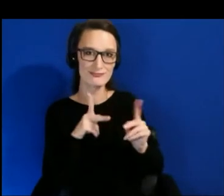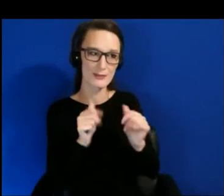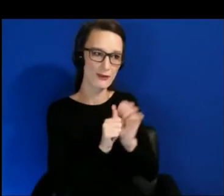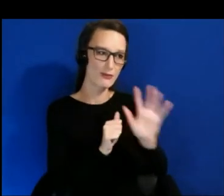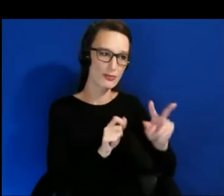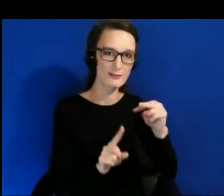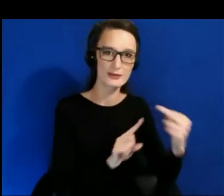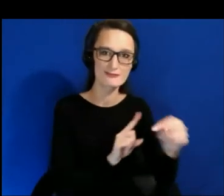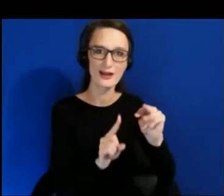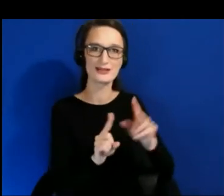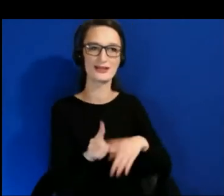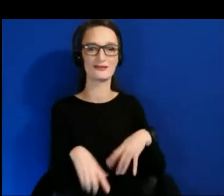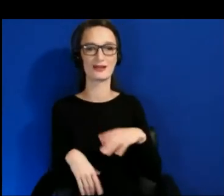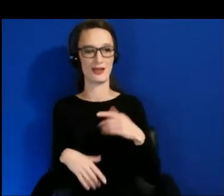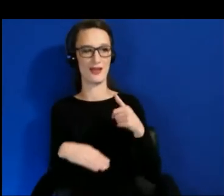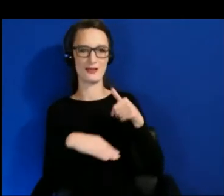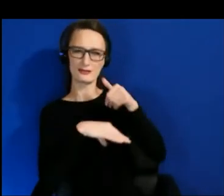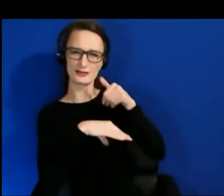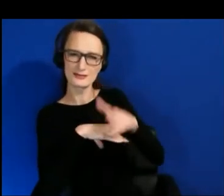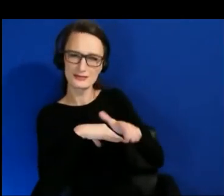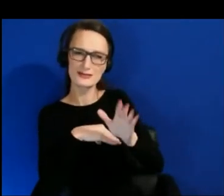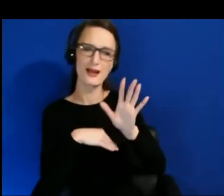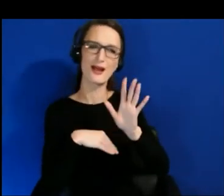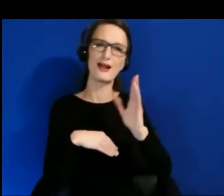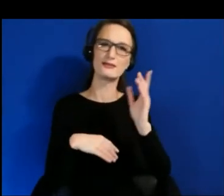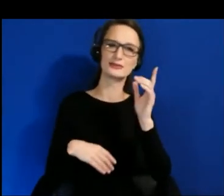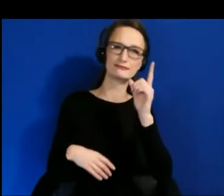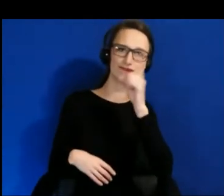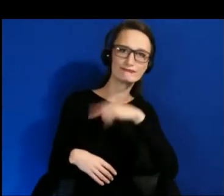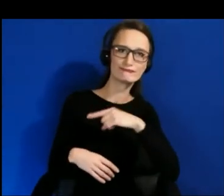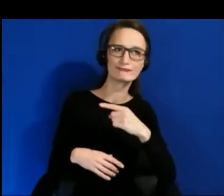hair styles like fades out to Pretty, Brown, and Nerdy, and they were sending comments back